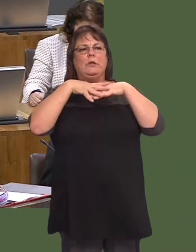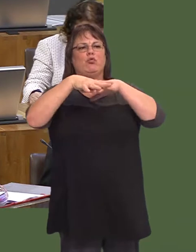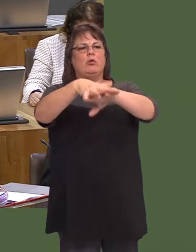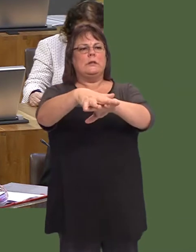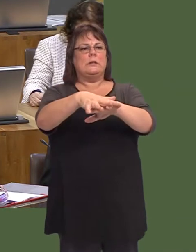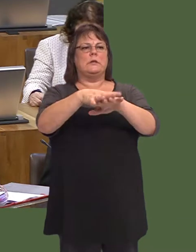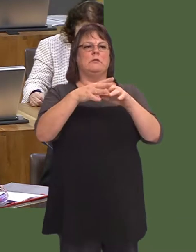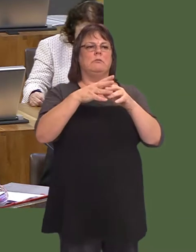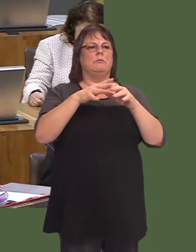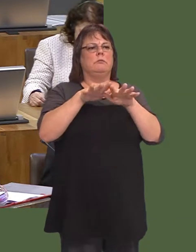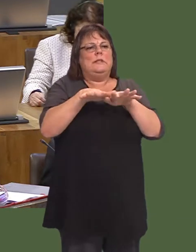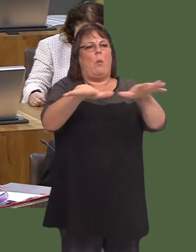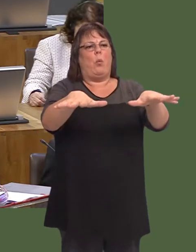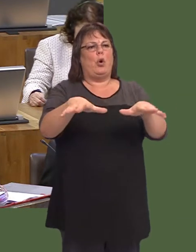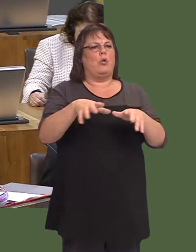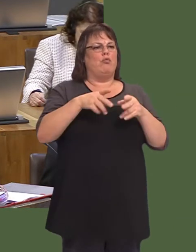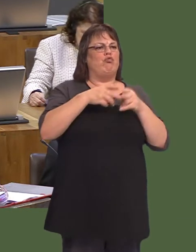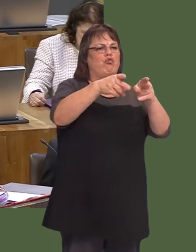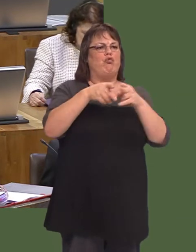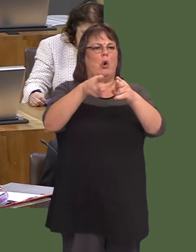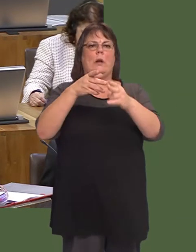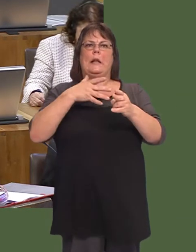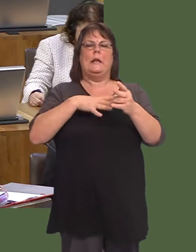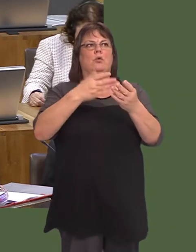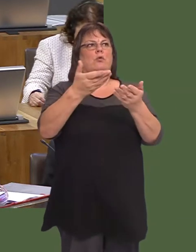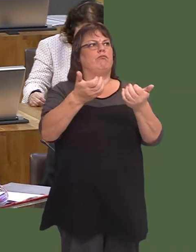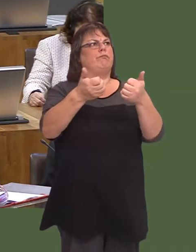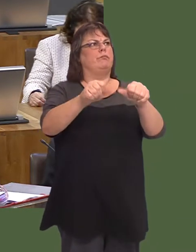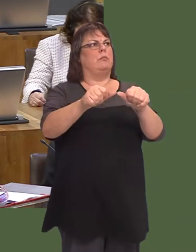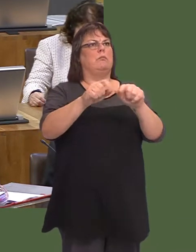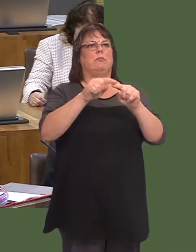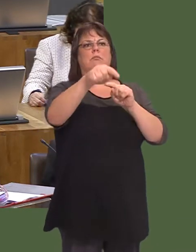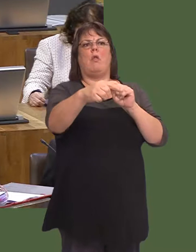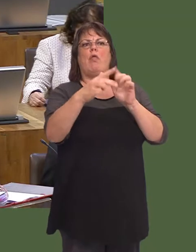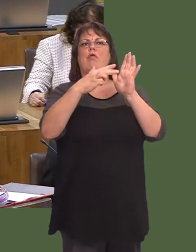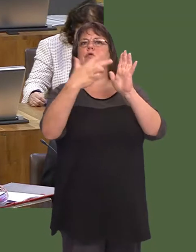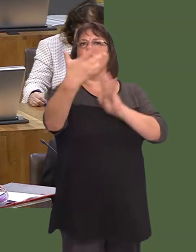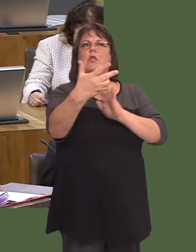rheini i ni erbyn 3 Tachwedd 2017óeleni wrth gwrsóac wedyn bydd modd mesur pa mor bell